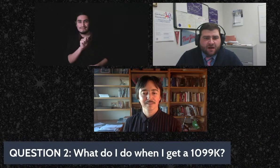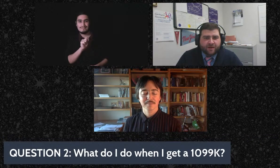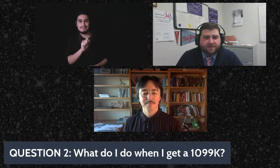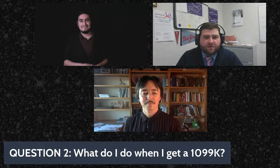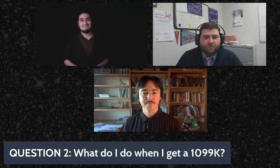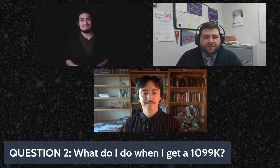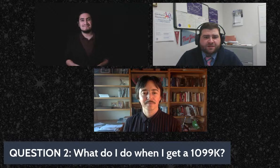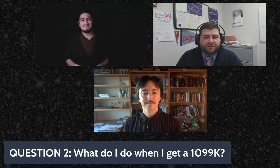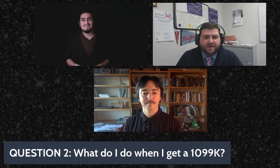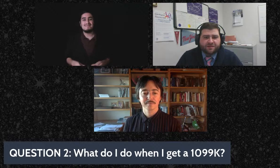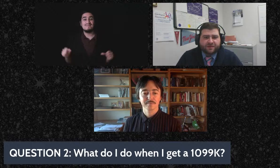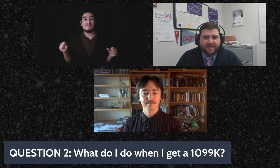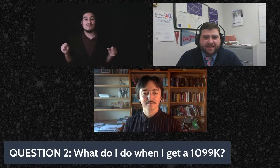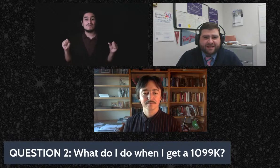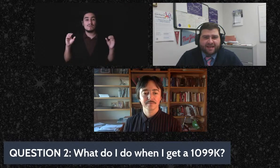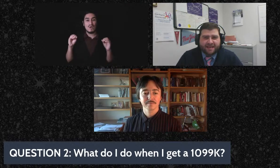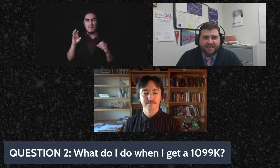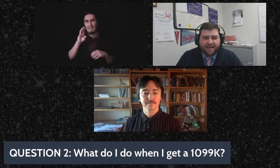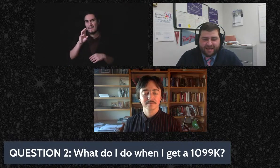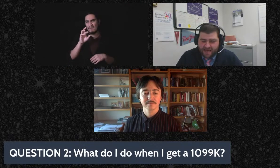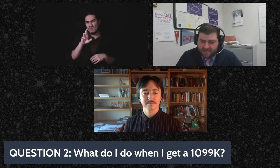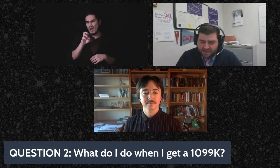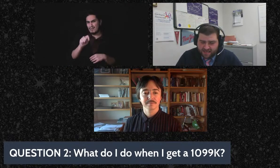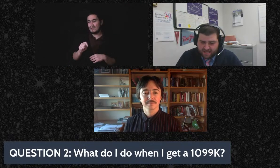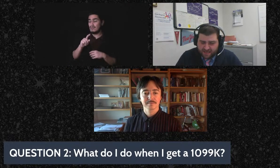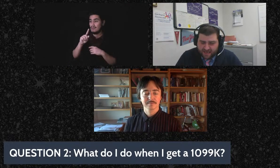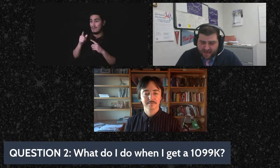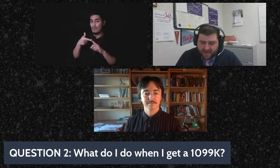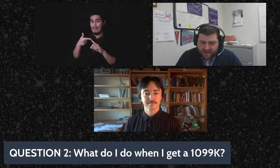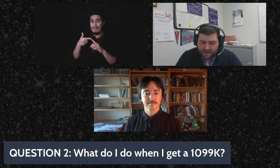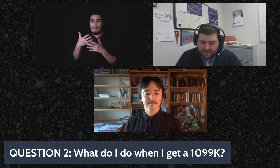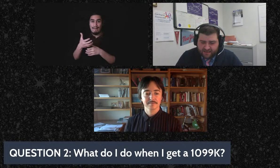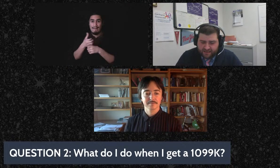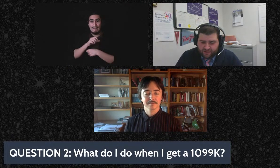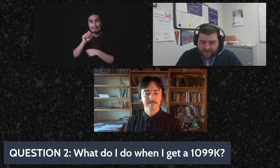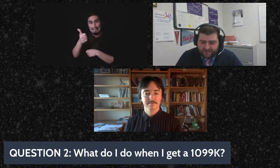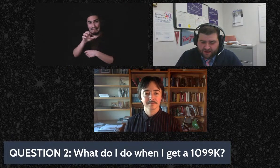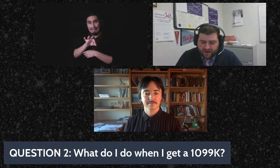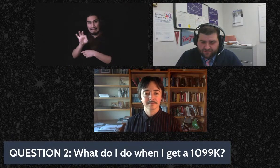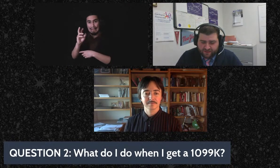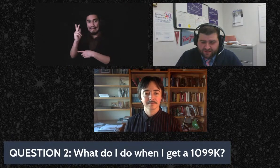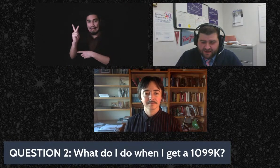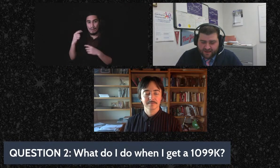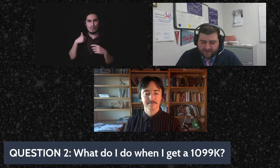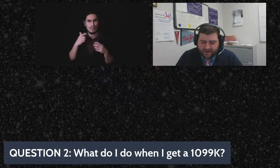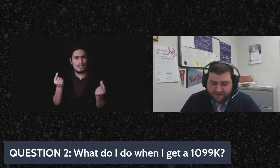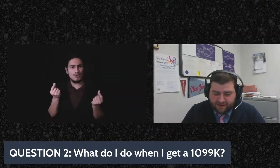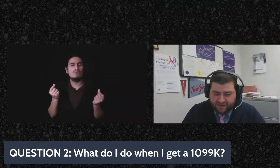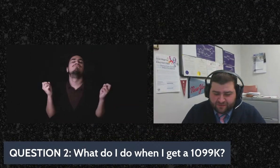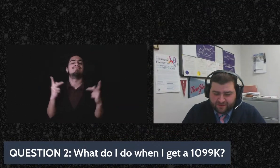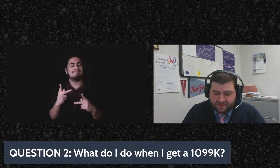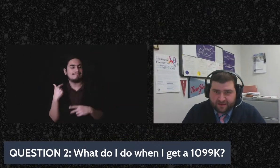Okay so what do I do when i get a 1099k. Okay, so as we discuss, you know, as-as was discussed